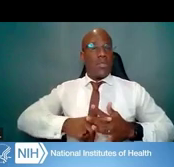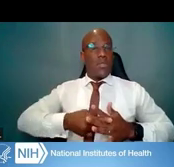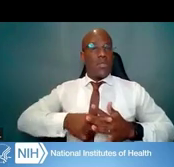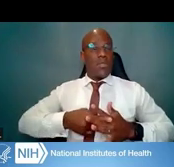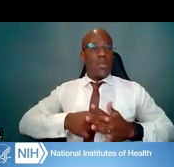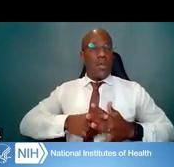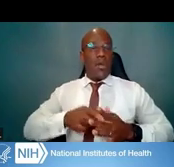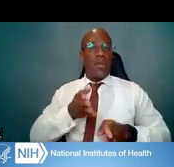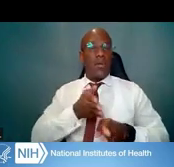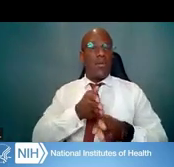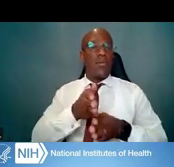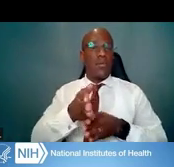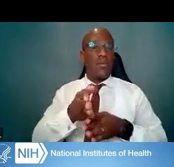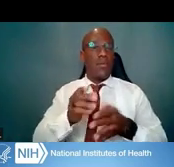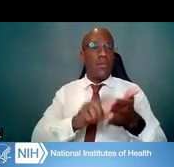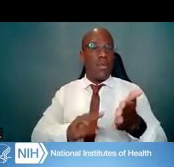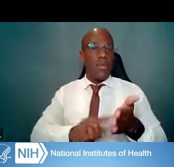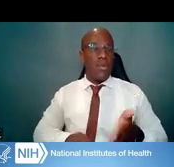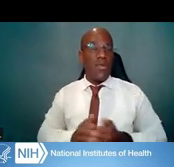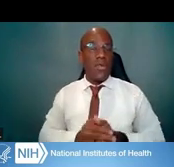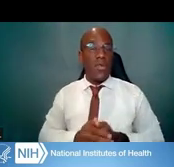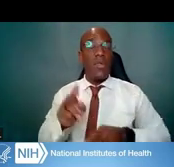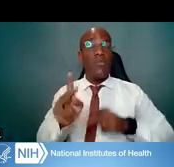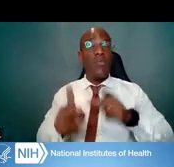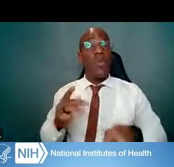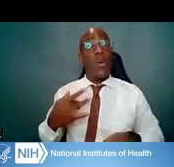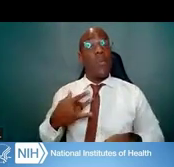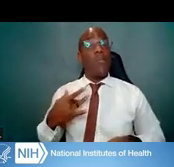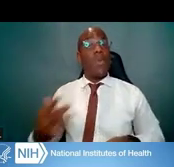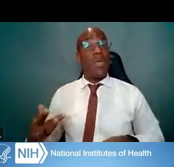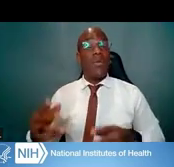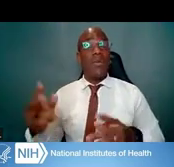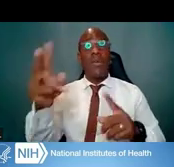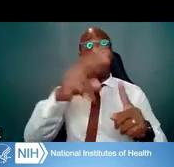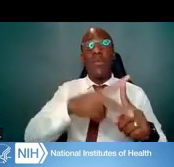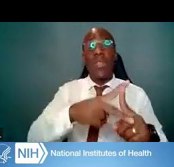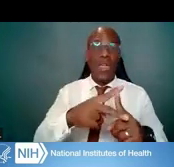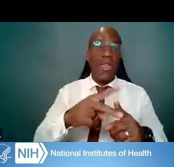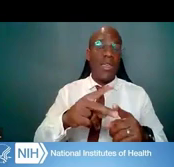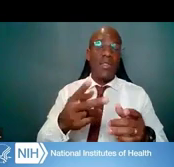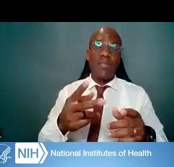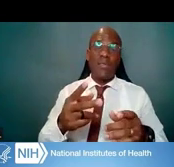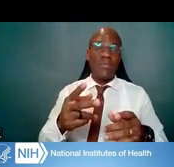so people typically apply at the very, very late postdoc,